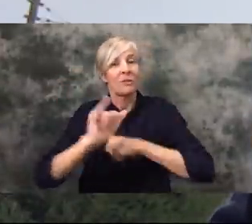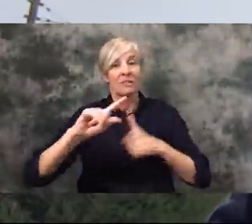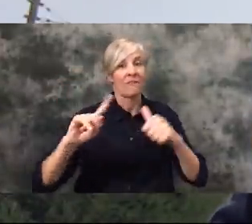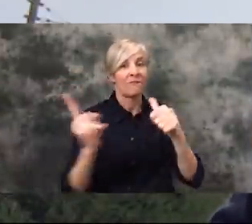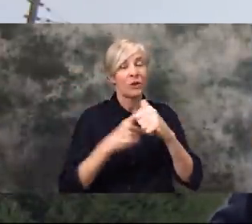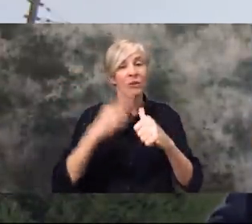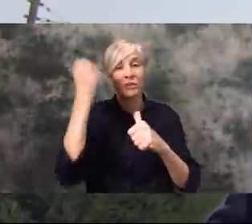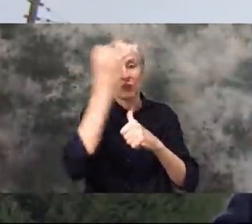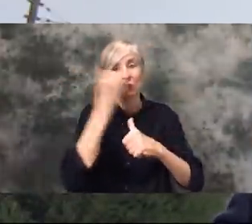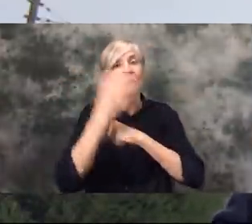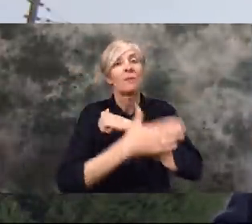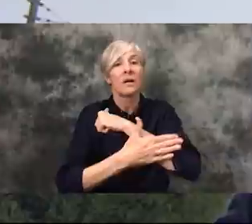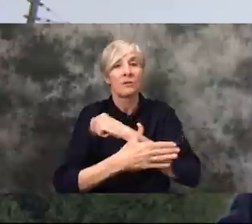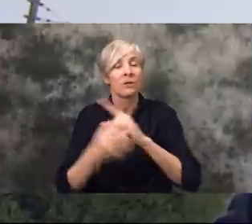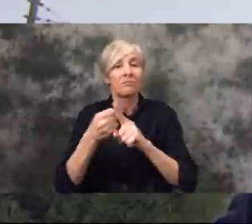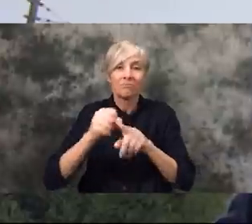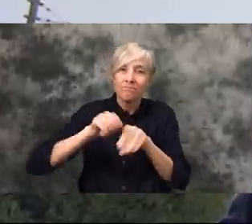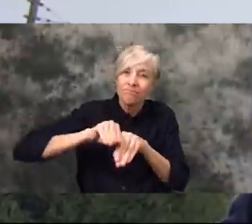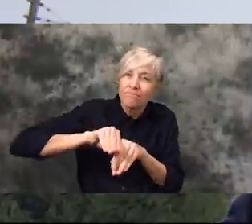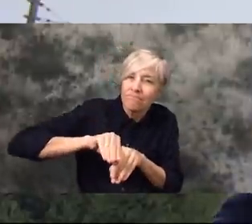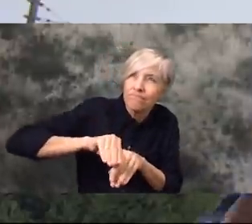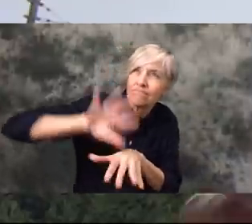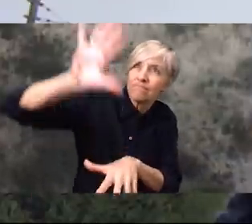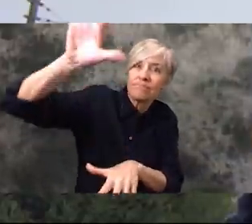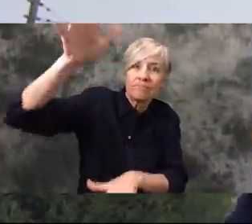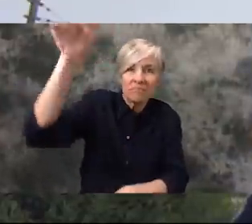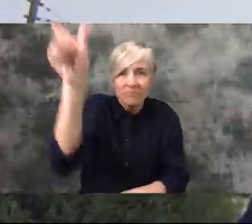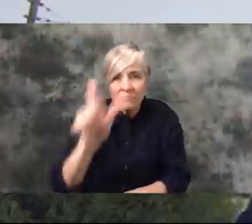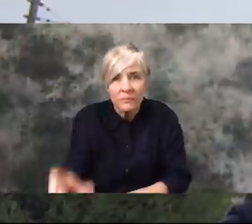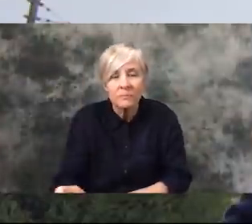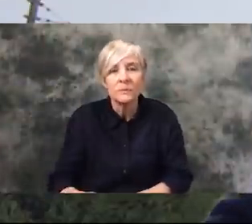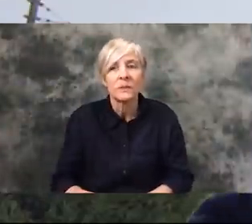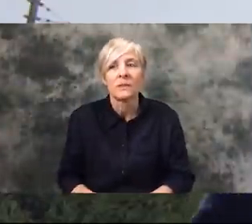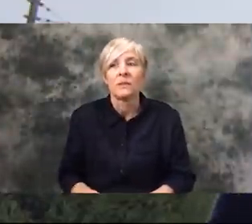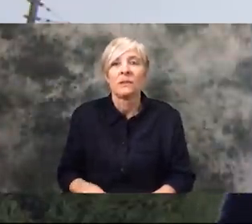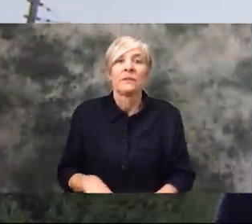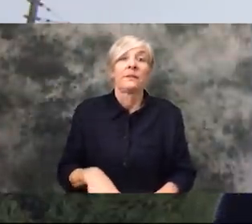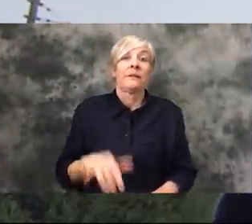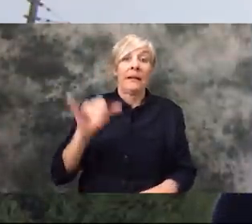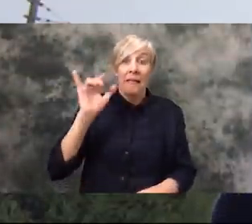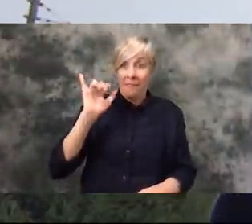which was the first European country to have a massive outbreak. And at that